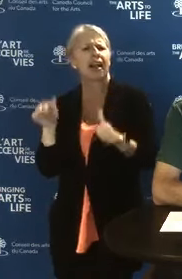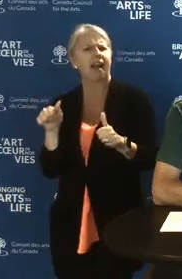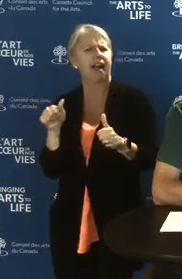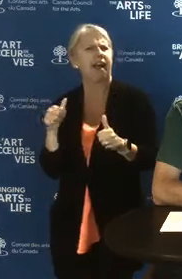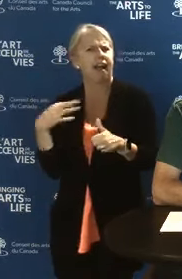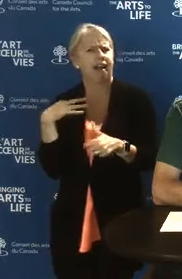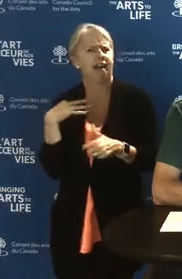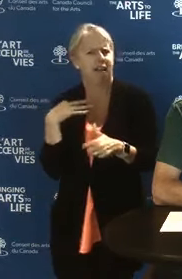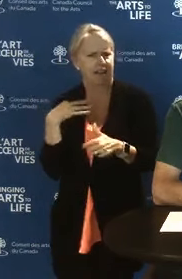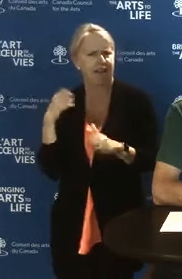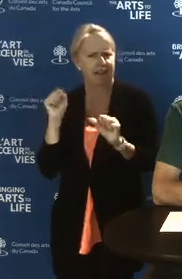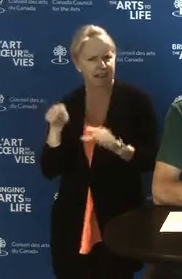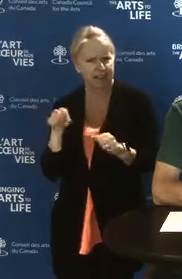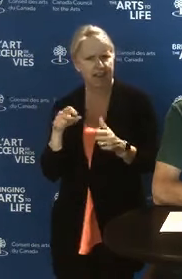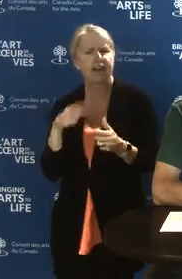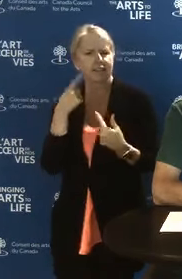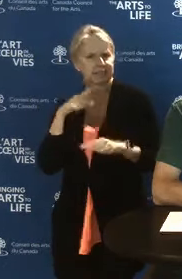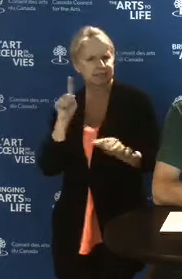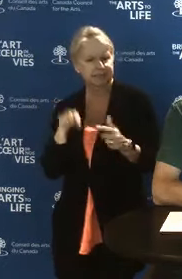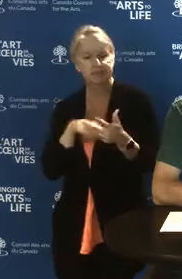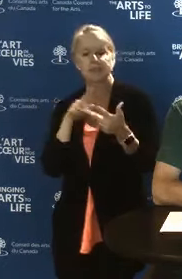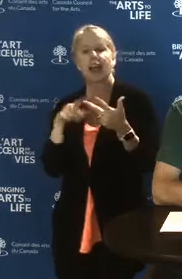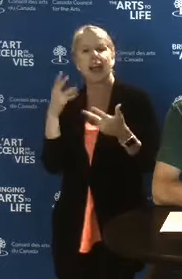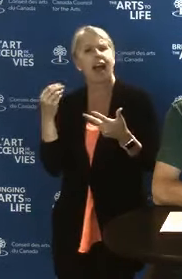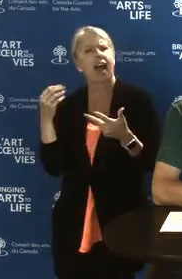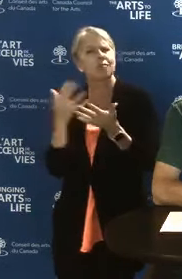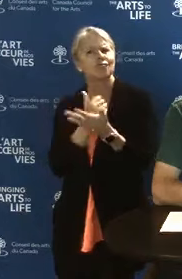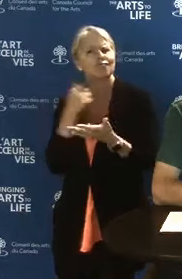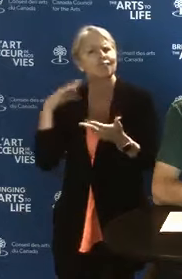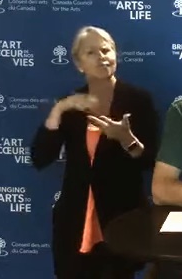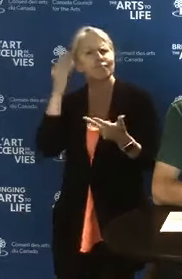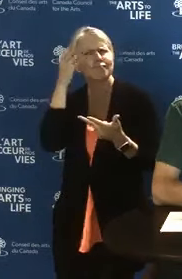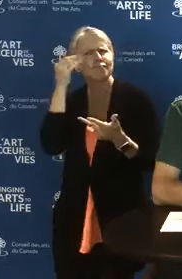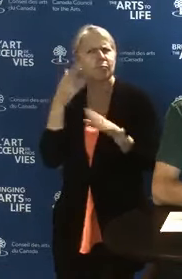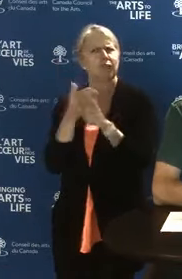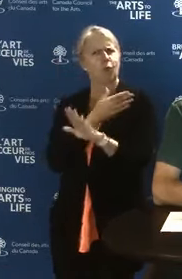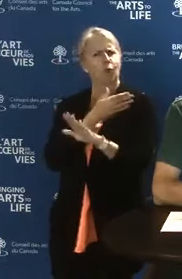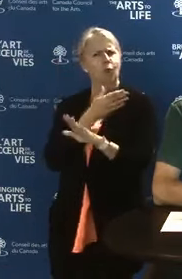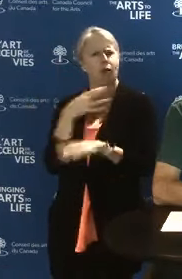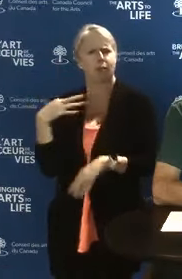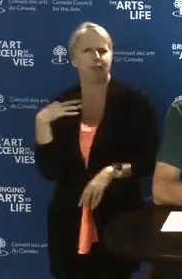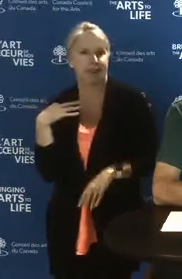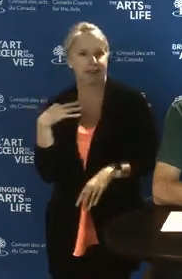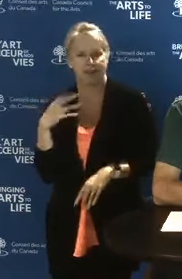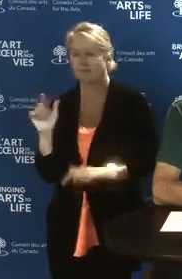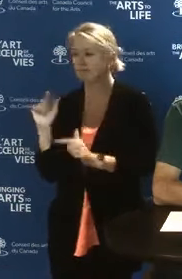and know some very useful information before applying. Rémi, why don't you tell us how we are going to proceed.